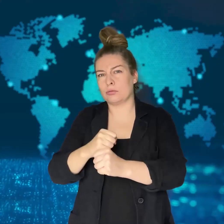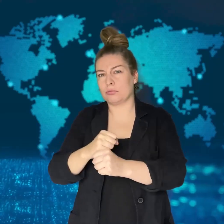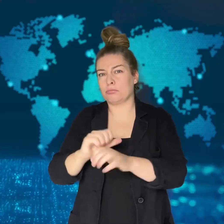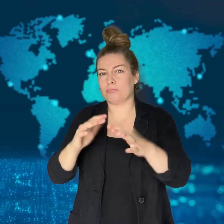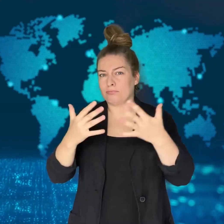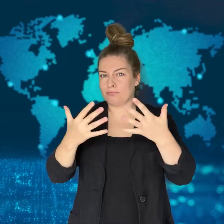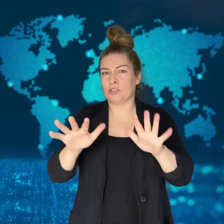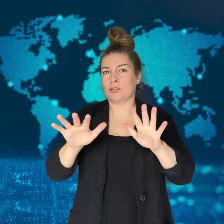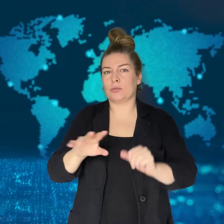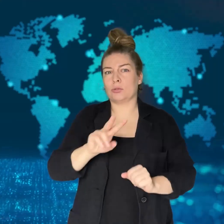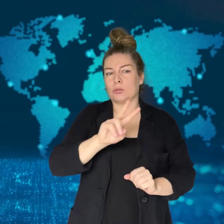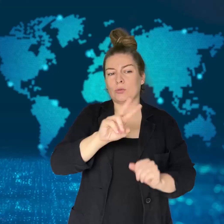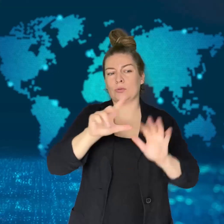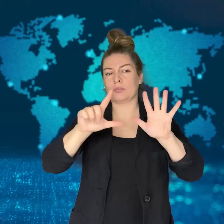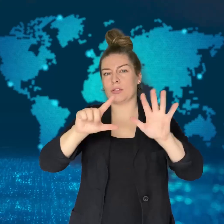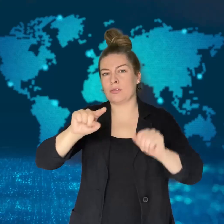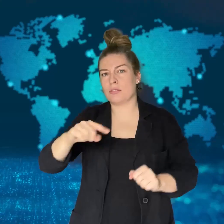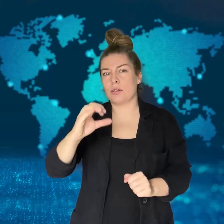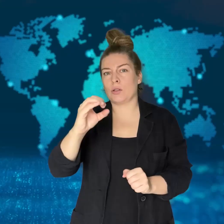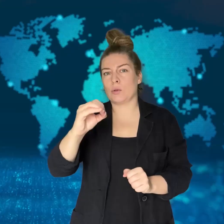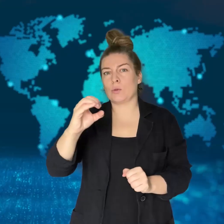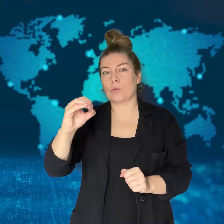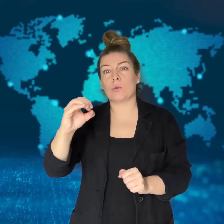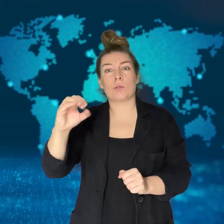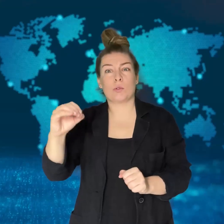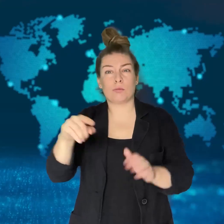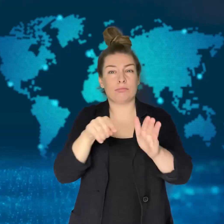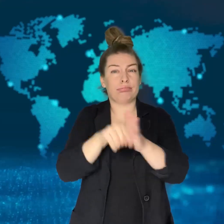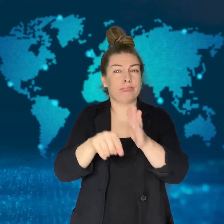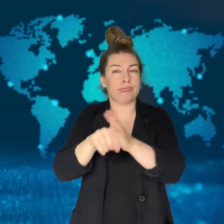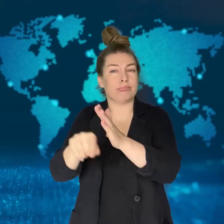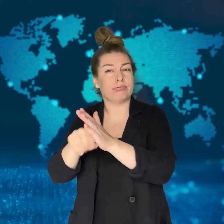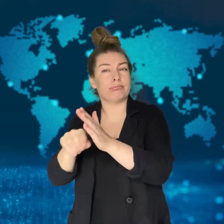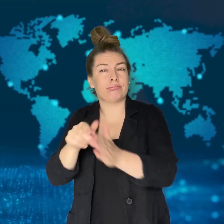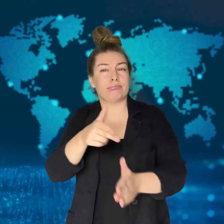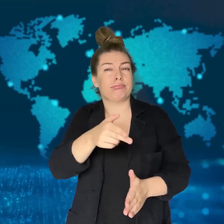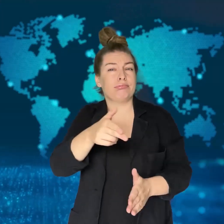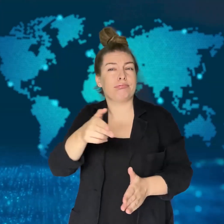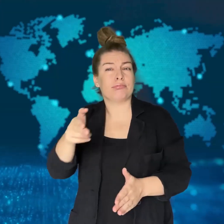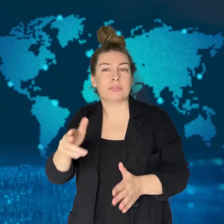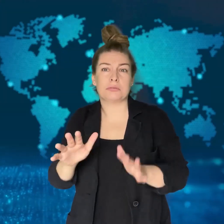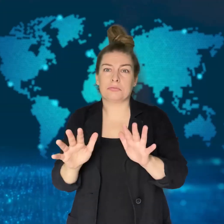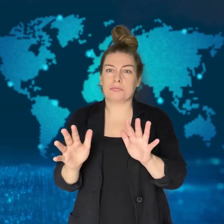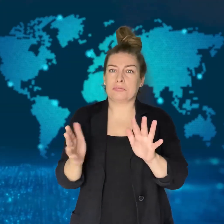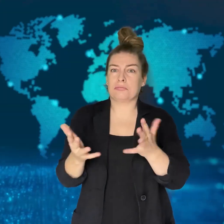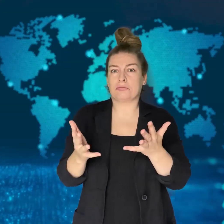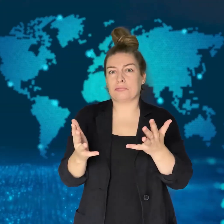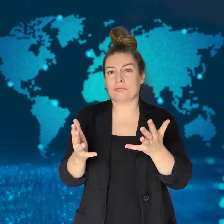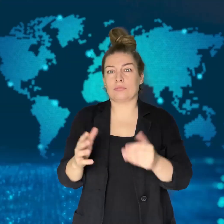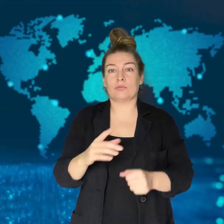There were 27,000 murders in 2022 alone,